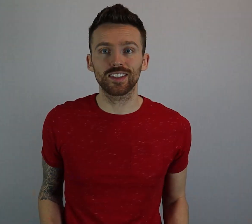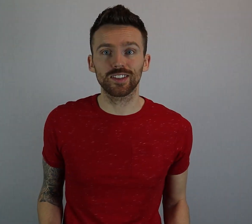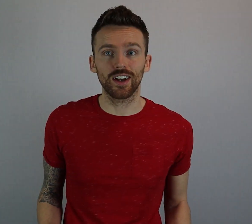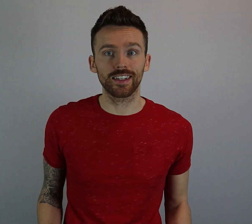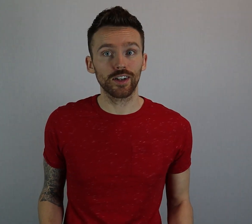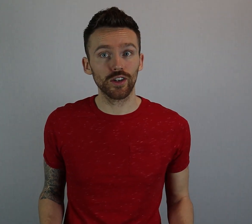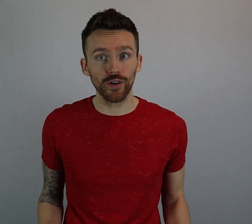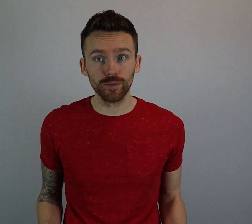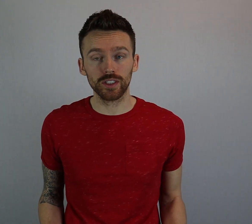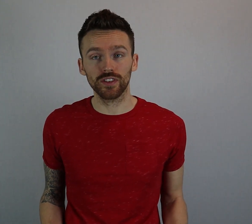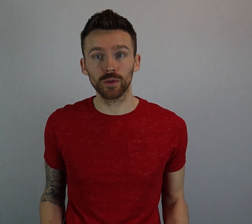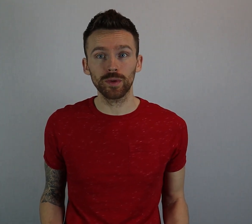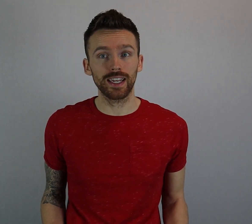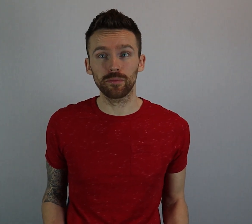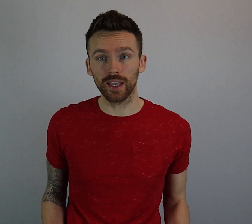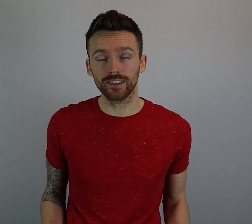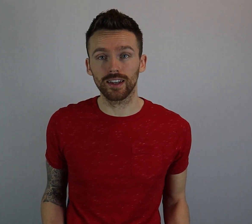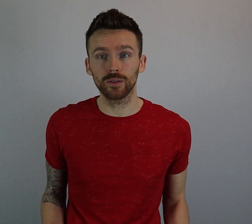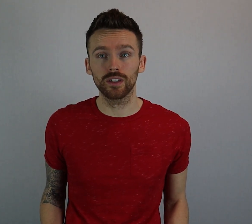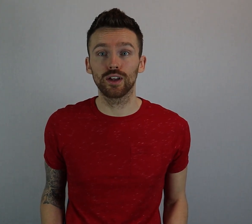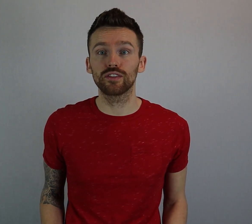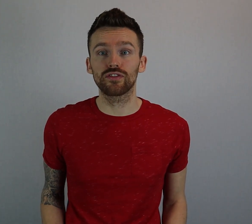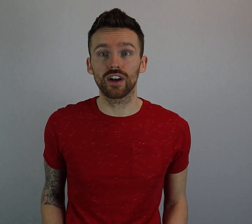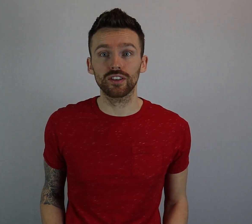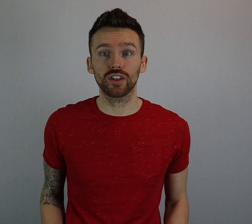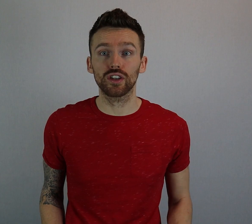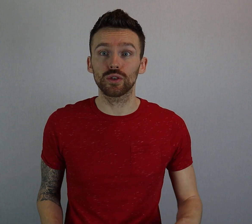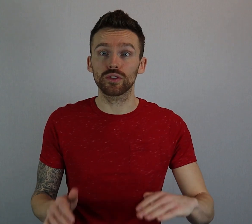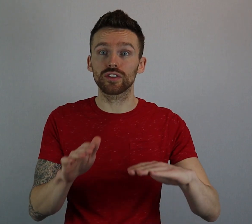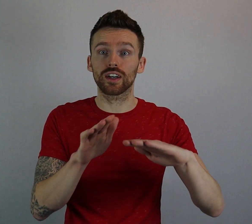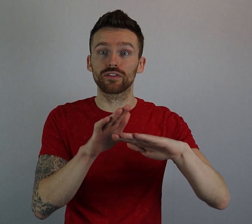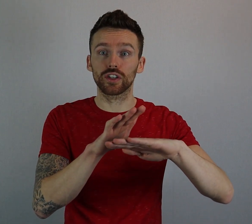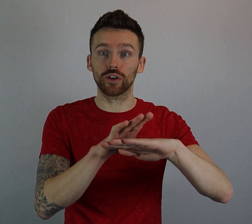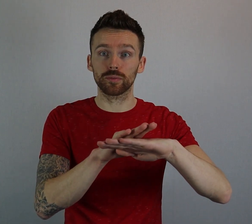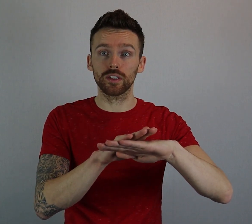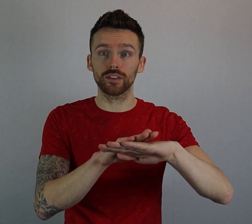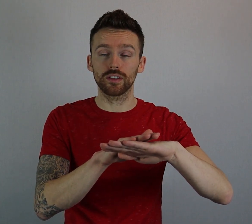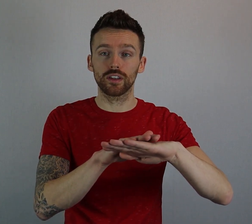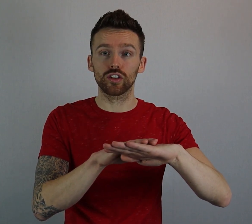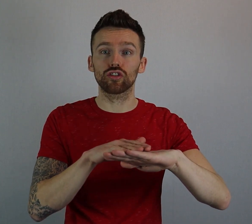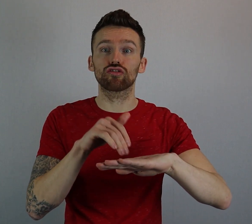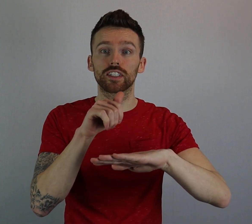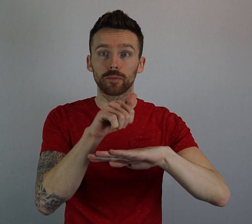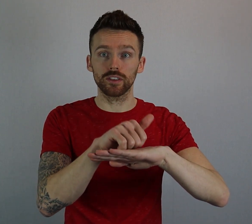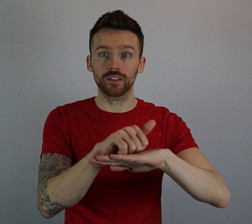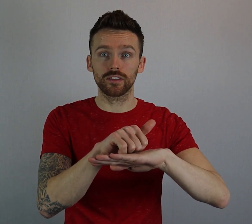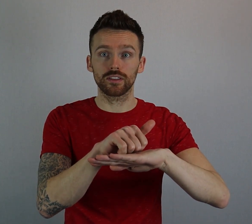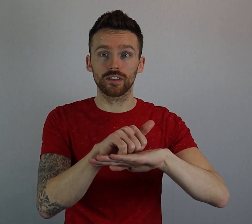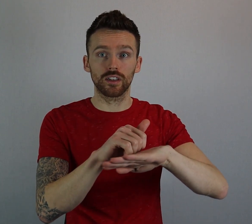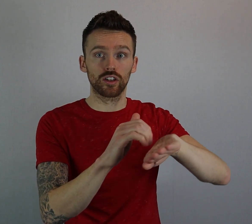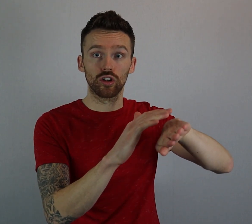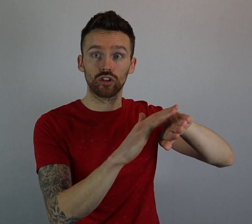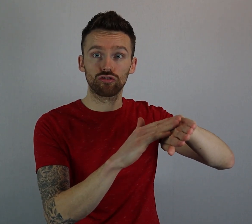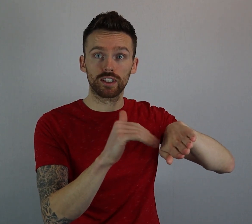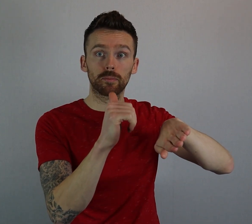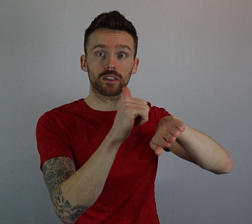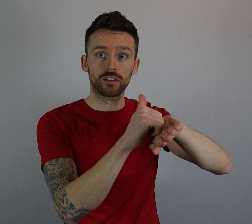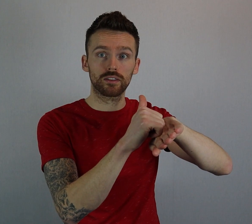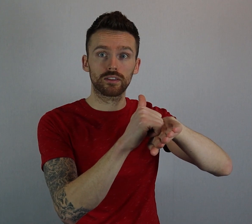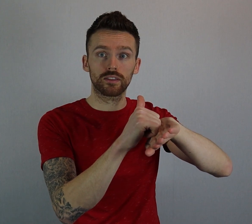To sign Christmas Film in BSL, first use the sign for Christmas. Christmas.